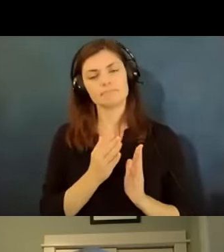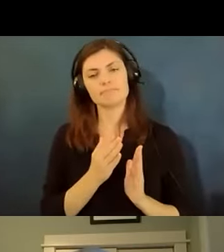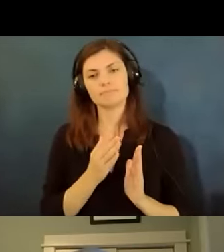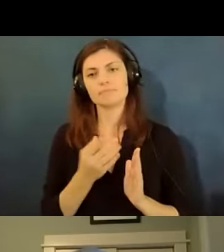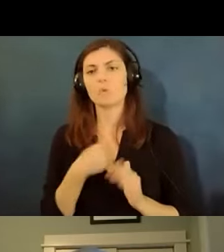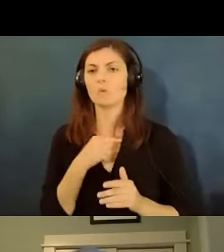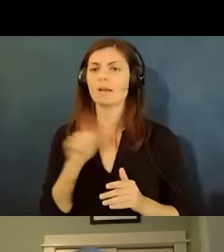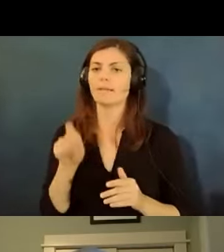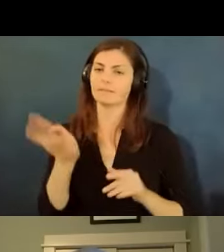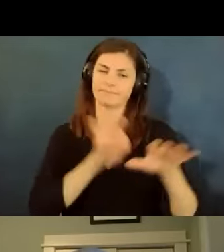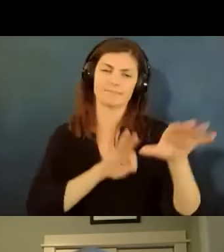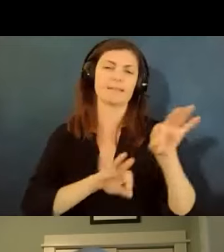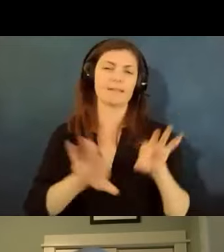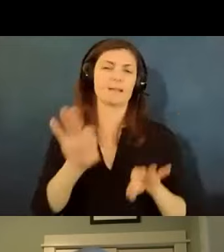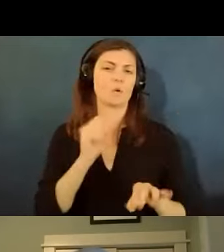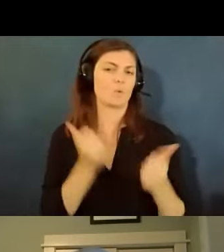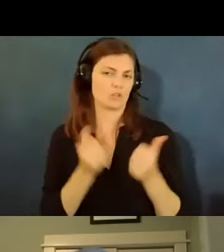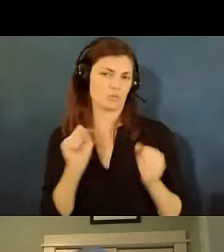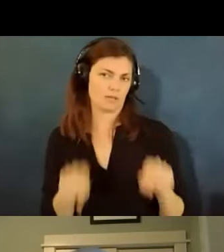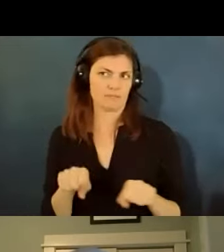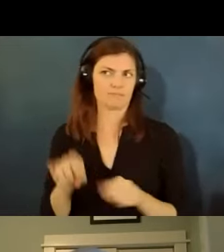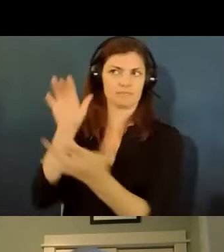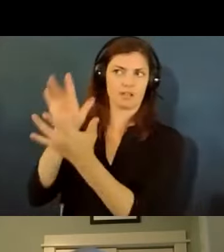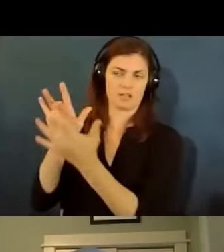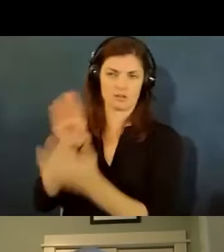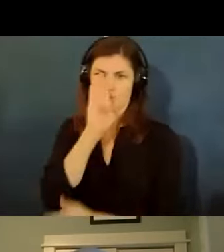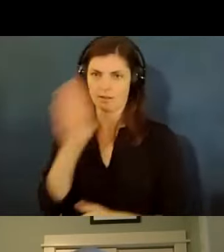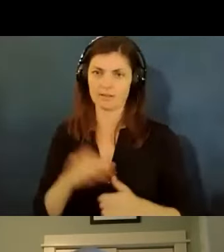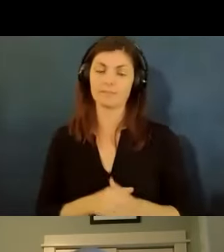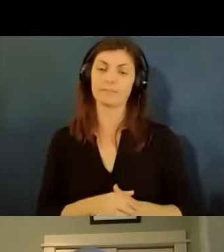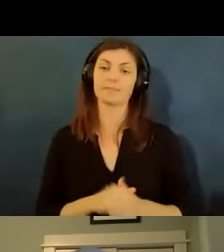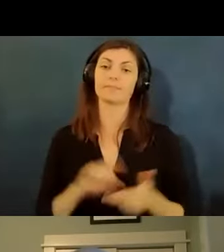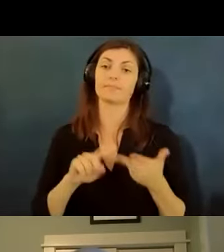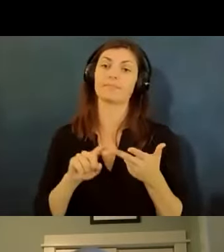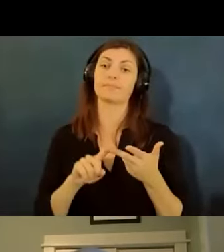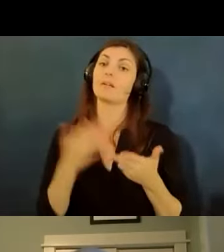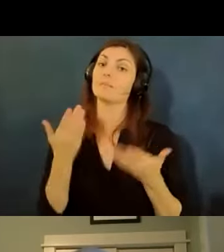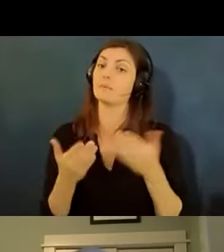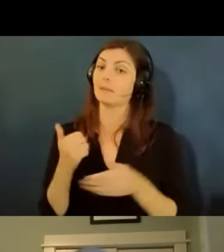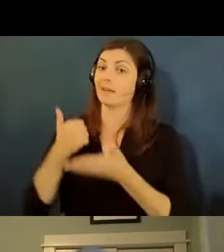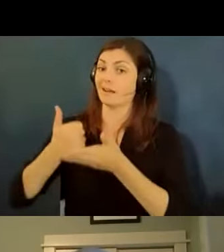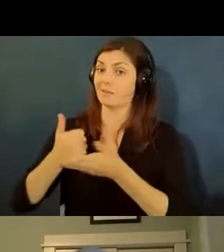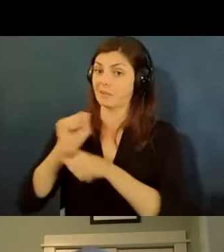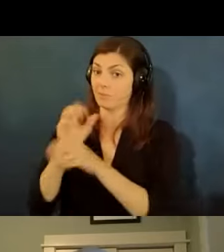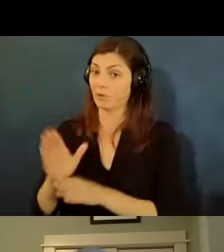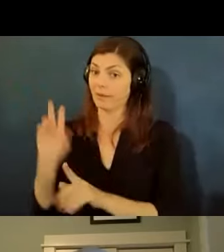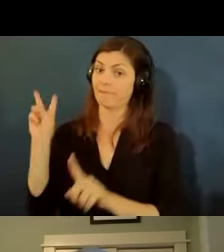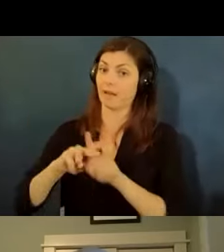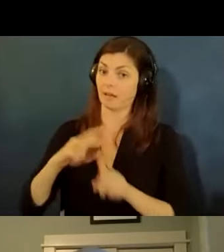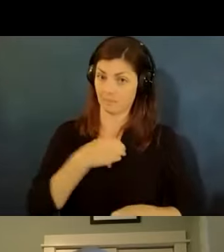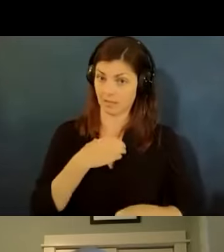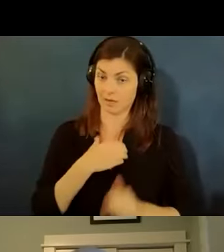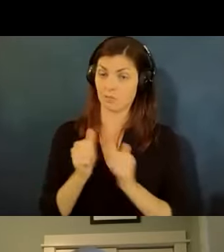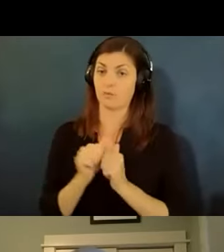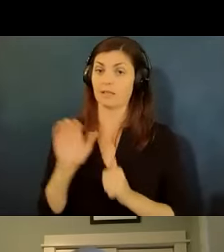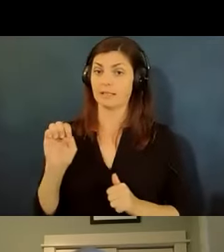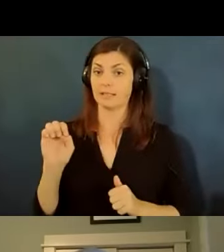we do take some and we also may help the employee file a complaint with the eeoc and then let's say